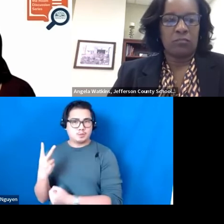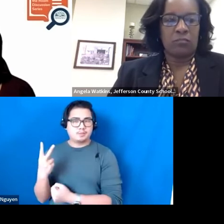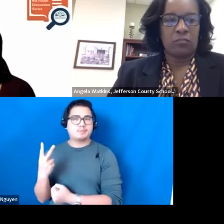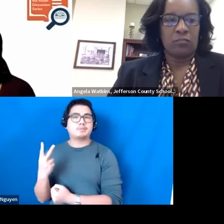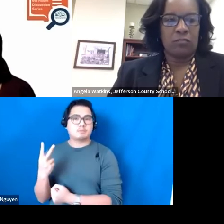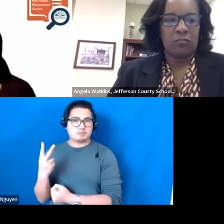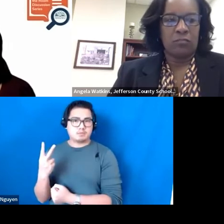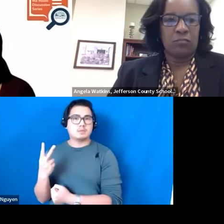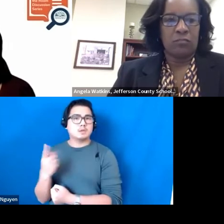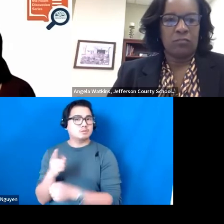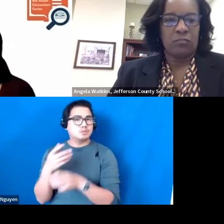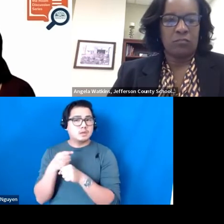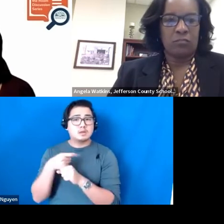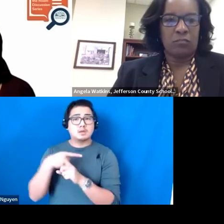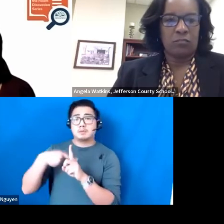You either get monthly or quarterly support.